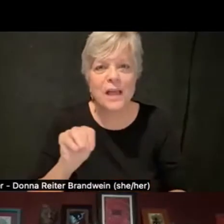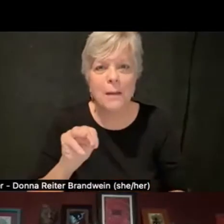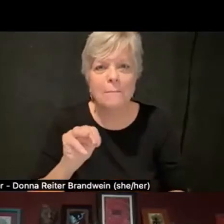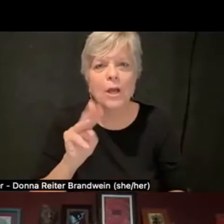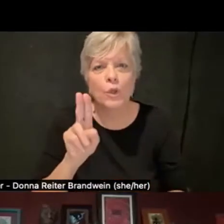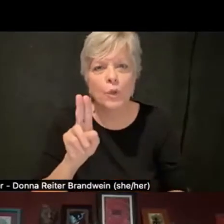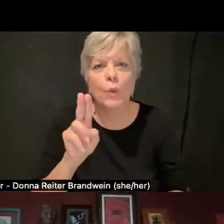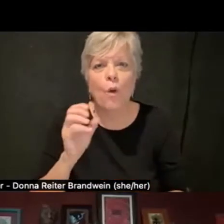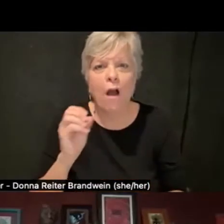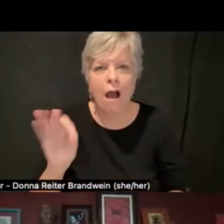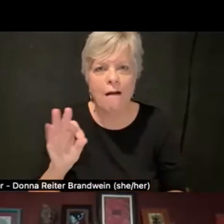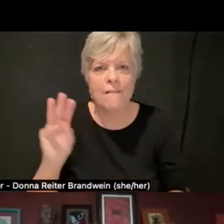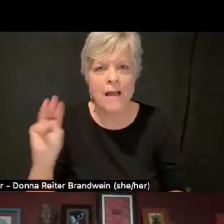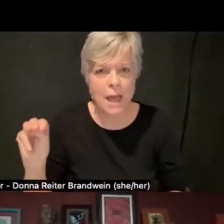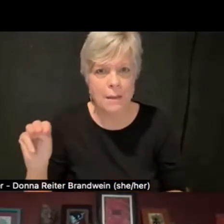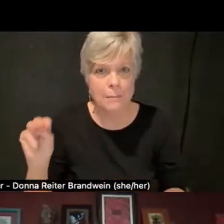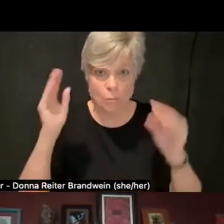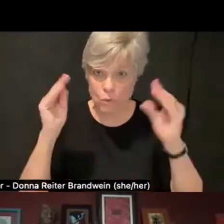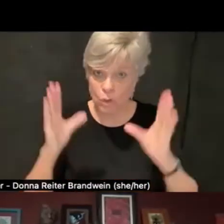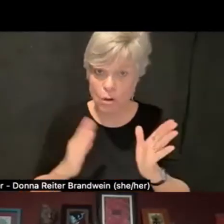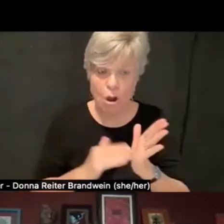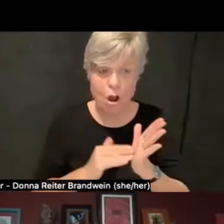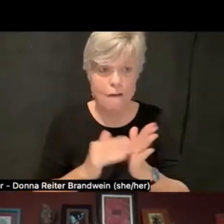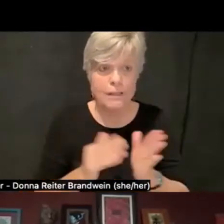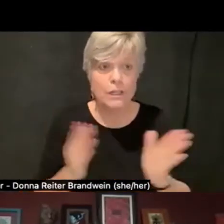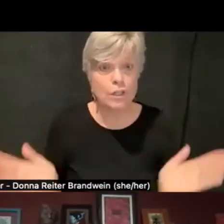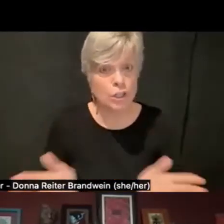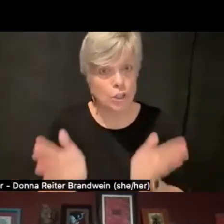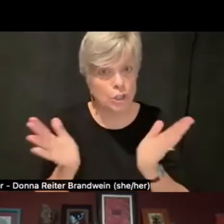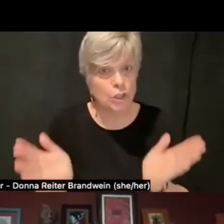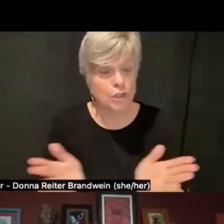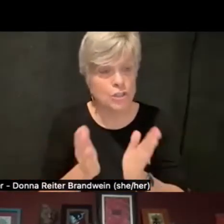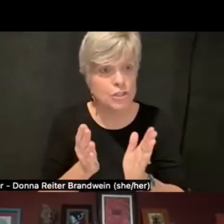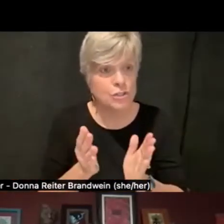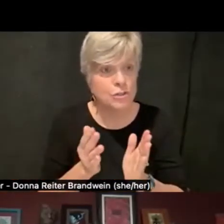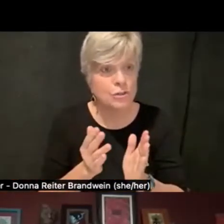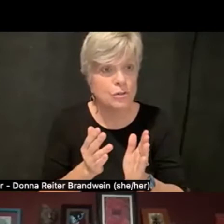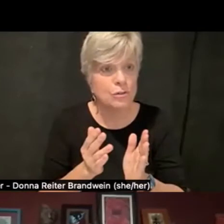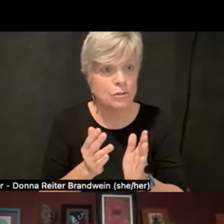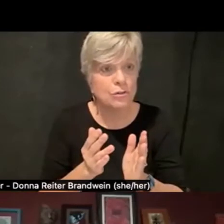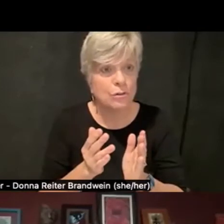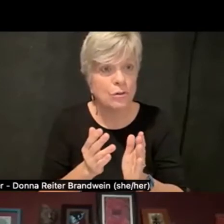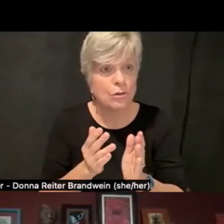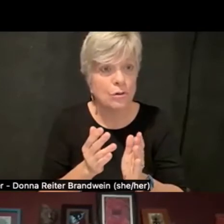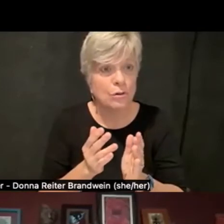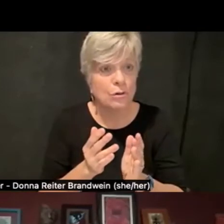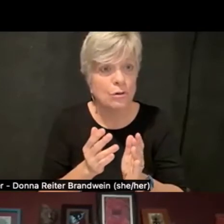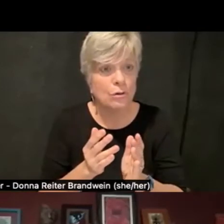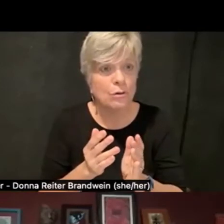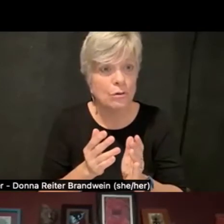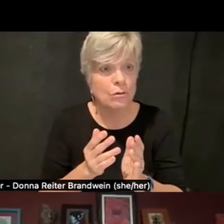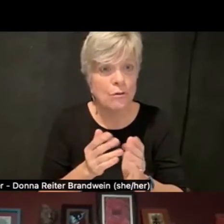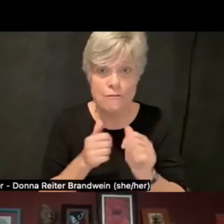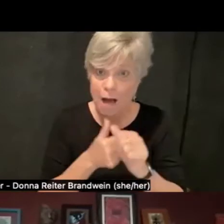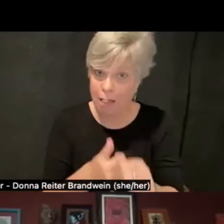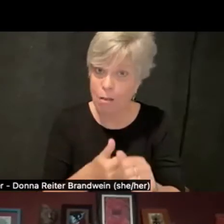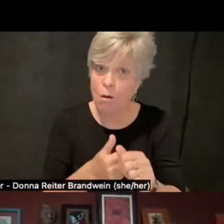professors are often encouraged to follow people's accommodation requests, but many of them are denied